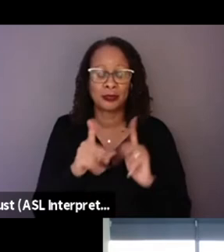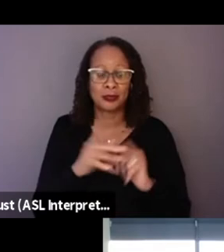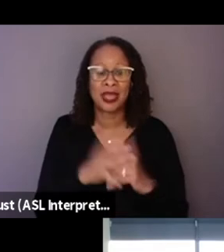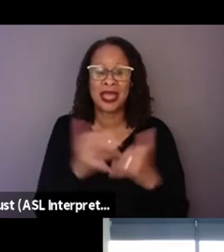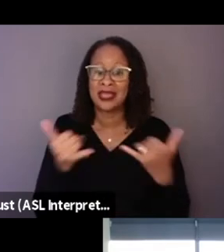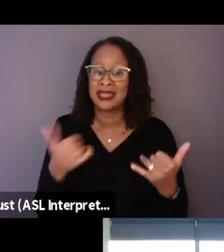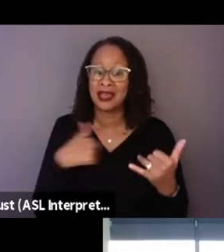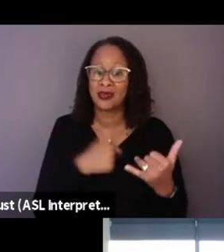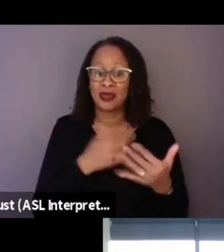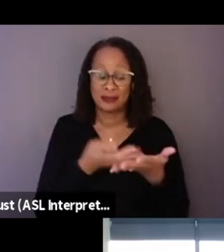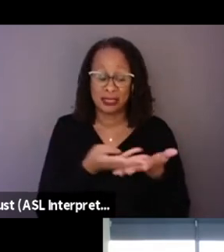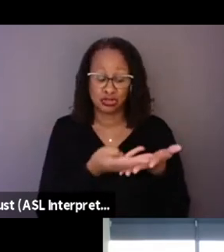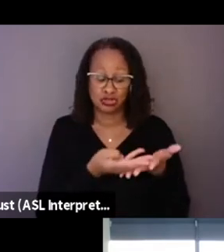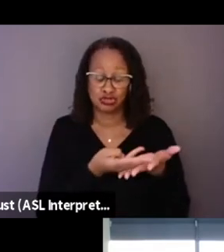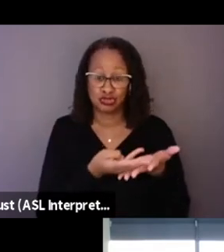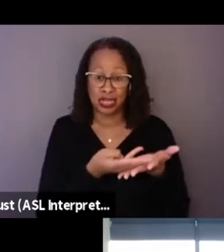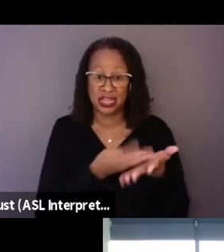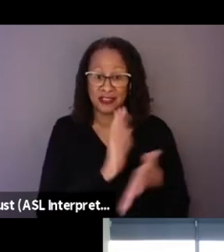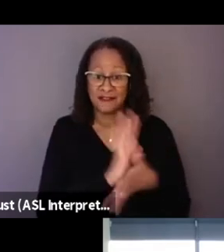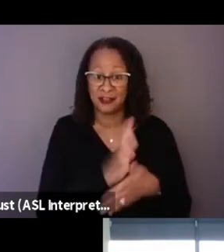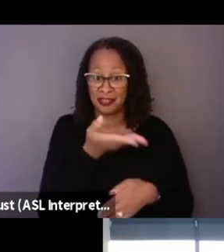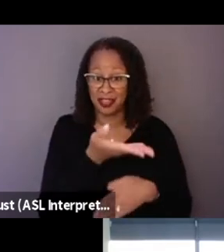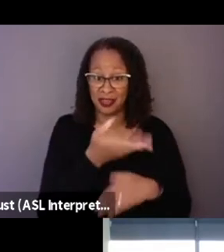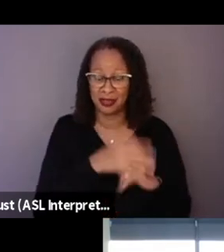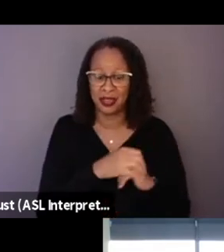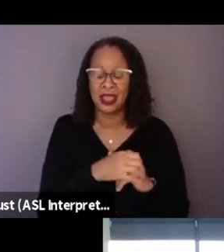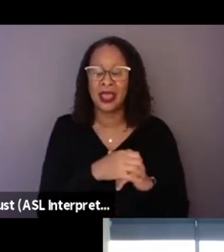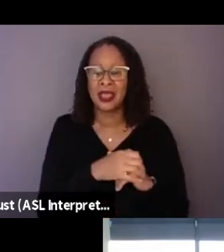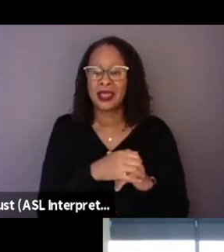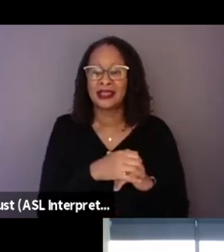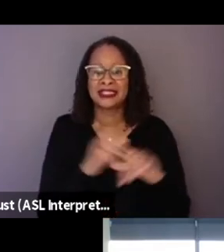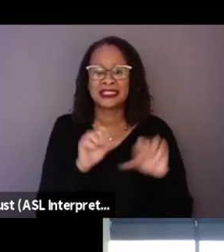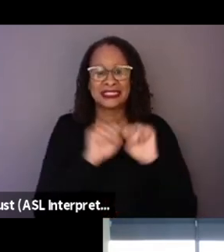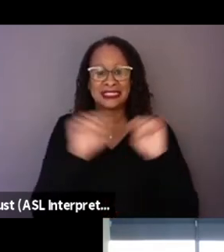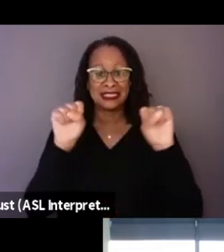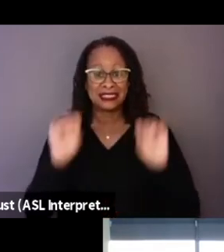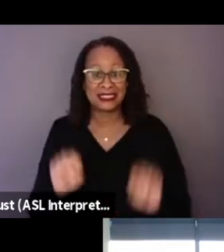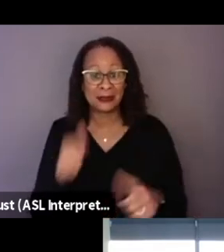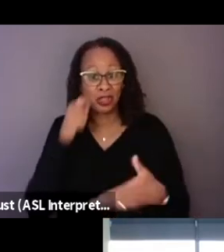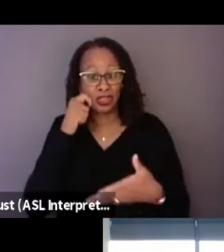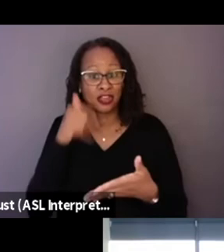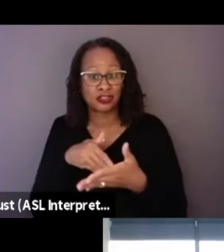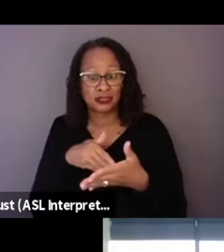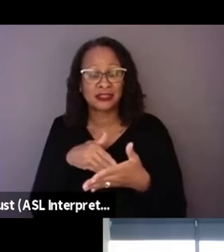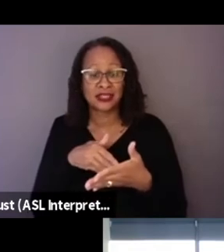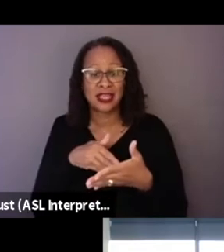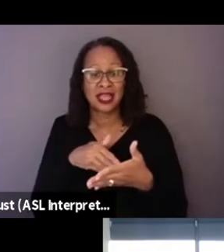screening the film over there, there's a systemic racism that is perpetrated by cops